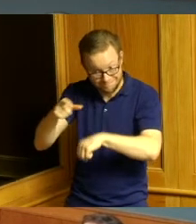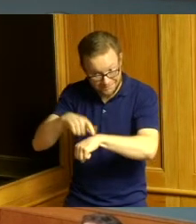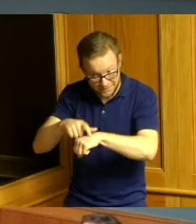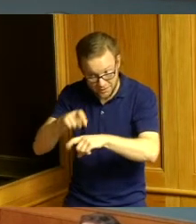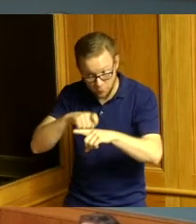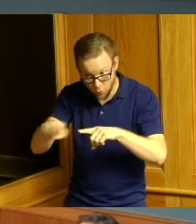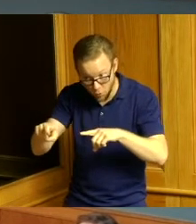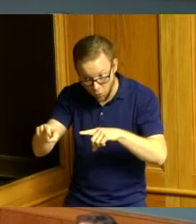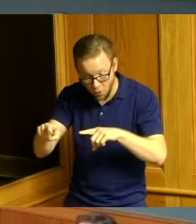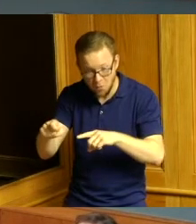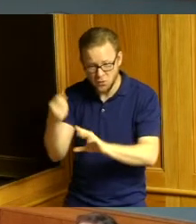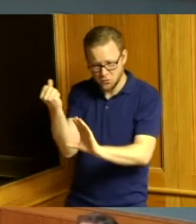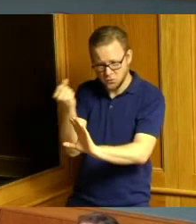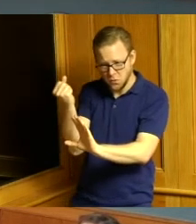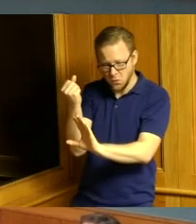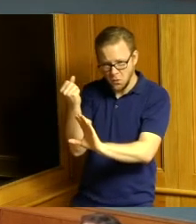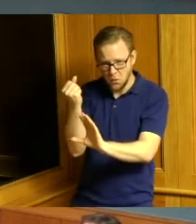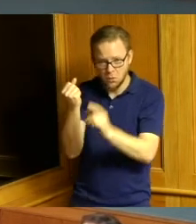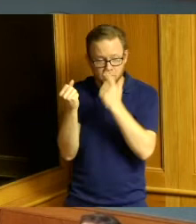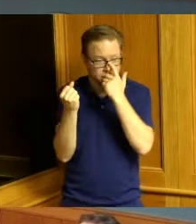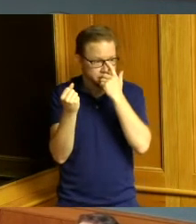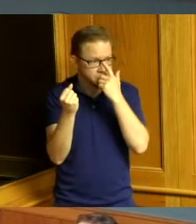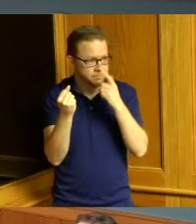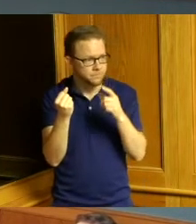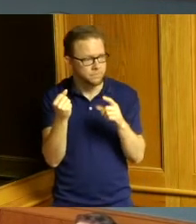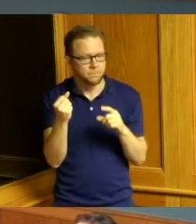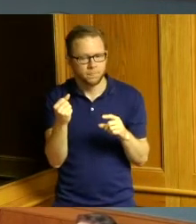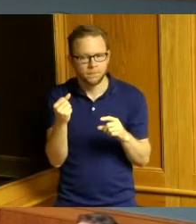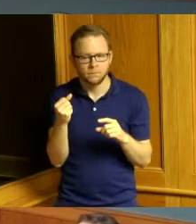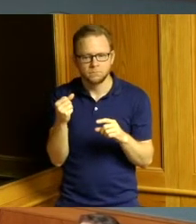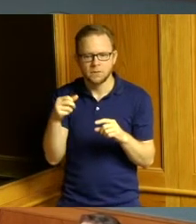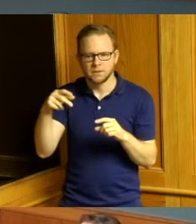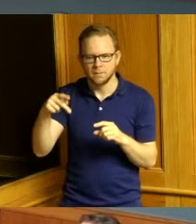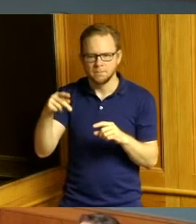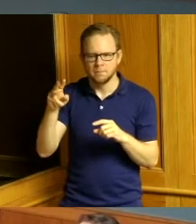come just consider PWC and funding them that I'll wrap it up real quick with that